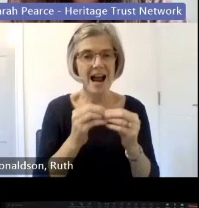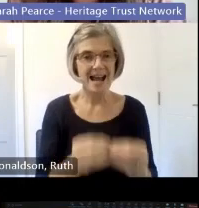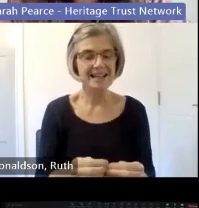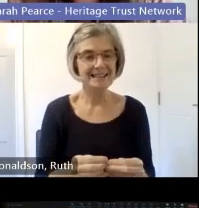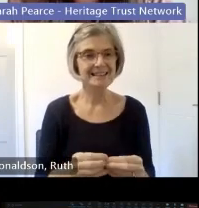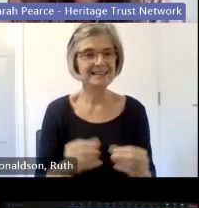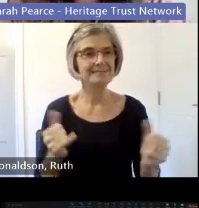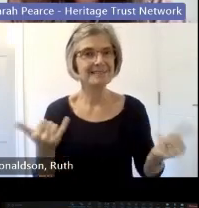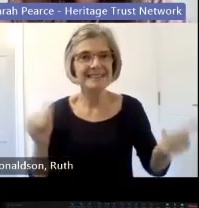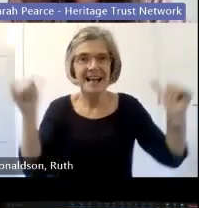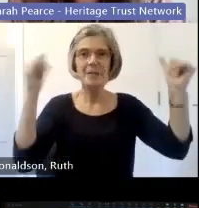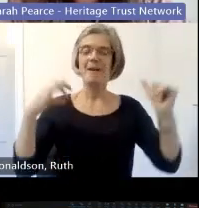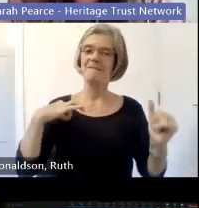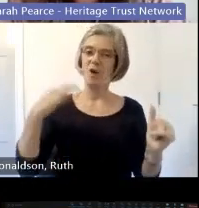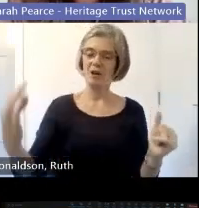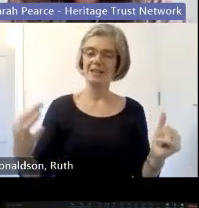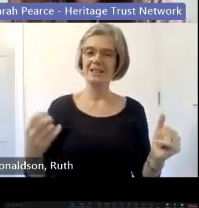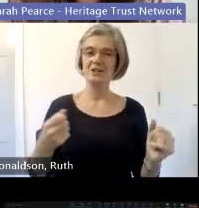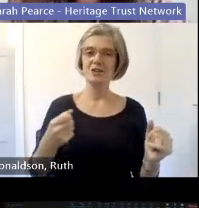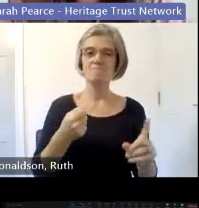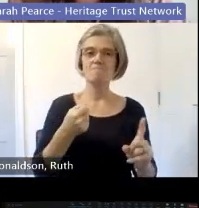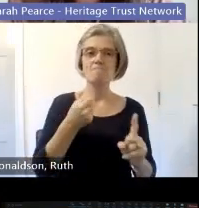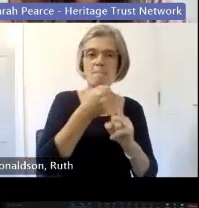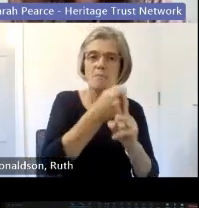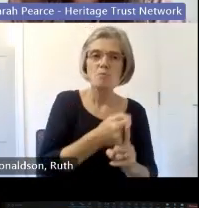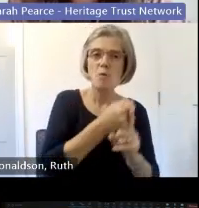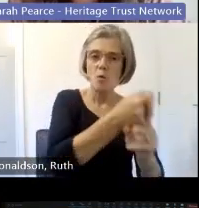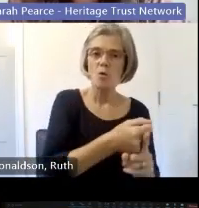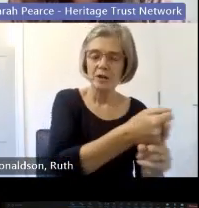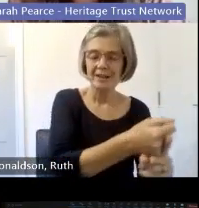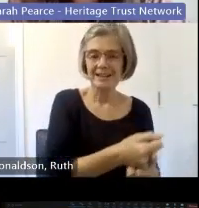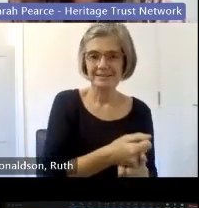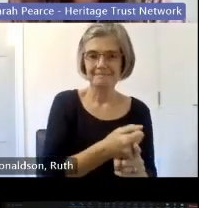promotes volunteering opportunities on a free matchmaking platform that's right